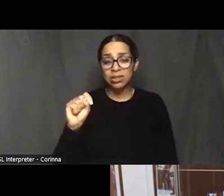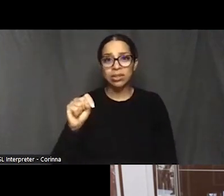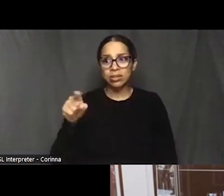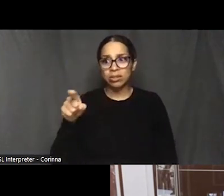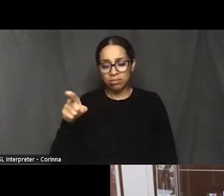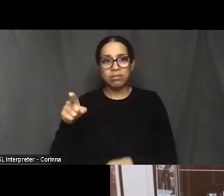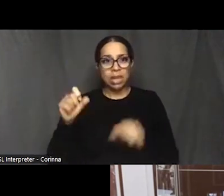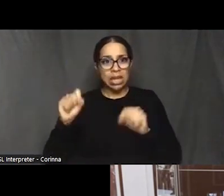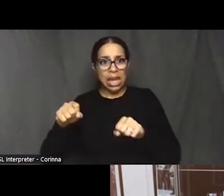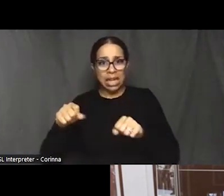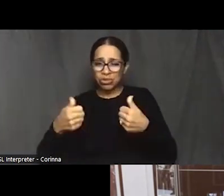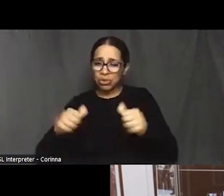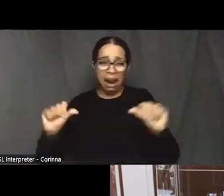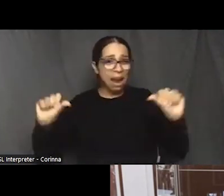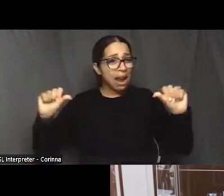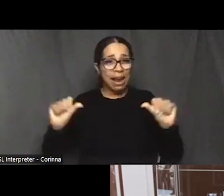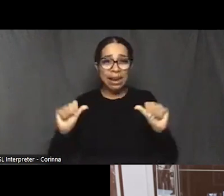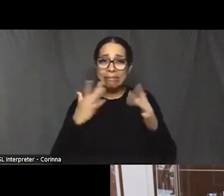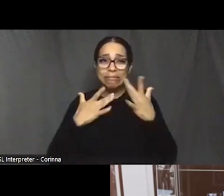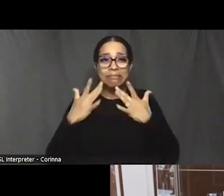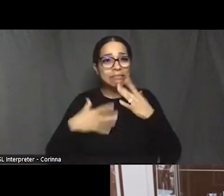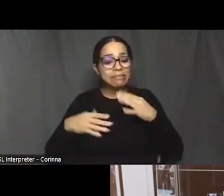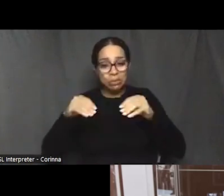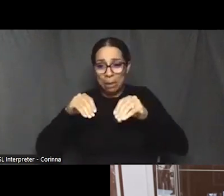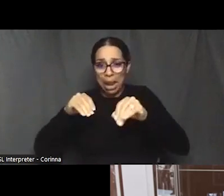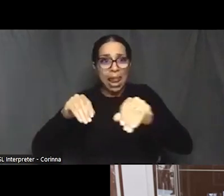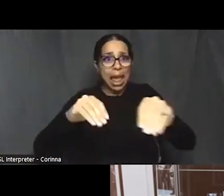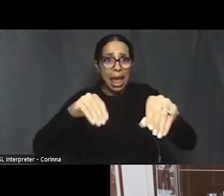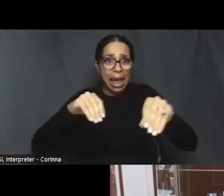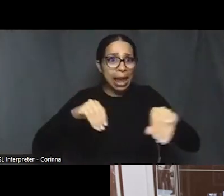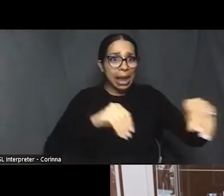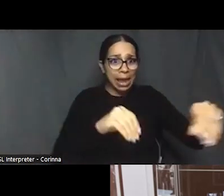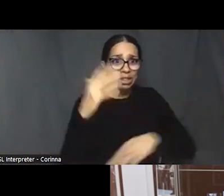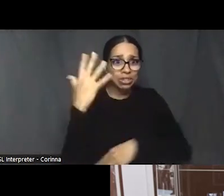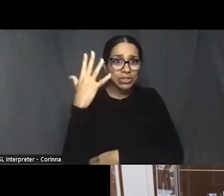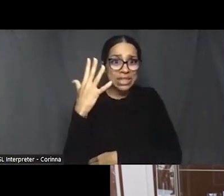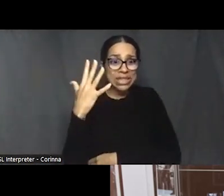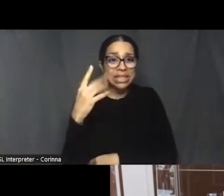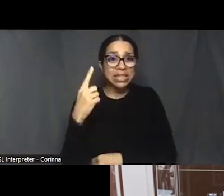in order to bring down the temperature in the summertime, in order to cool down